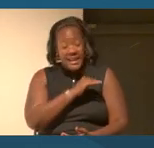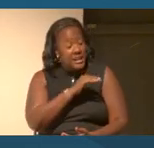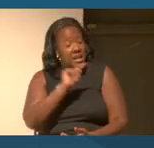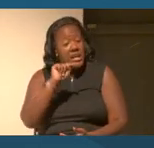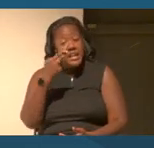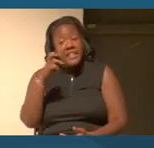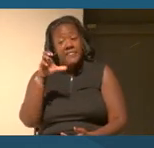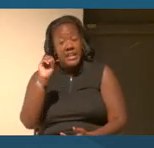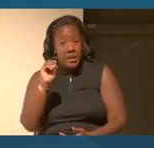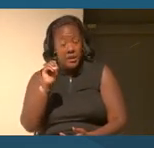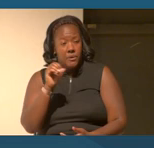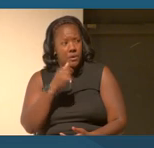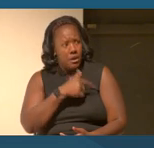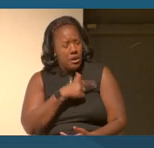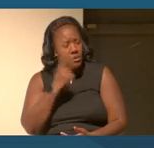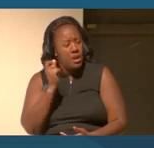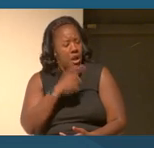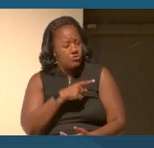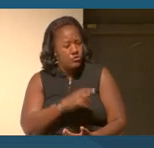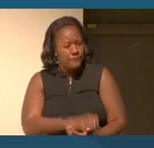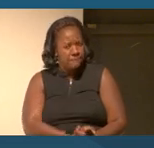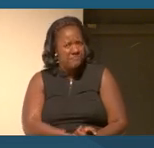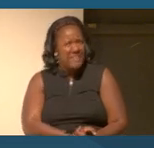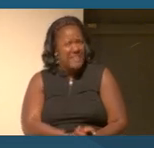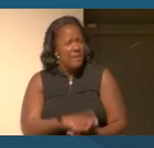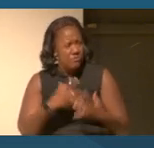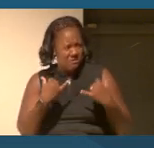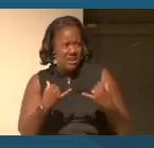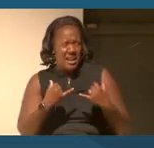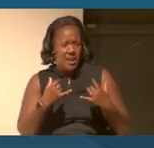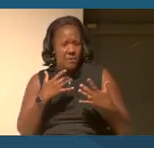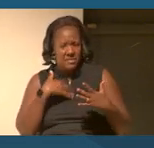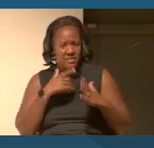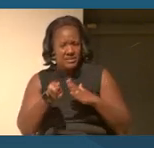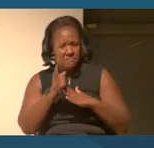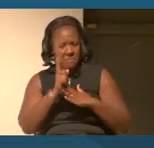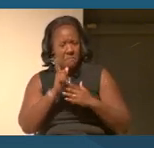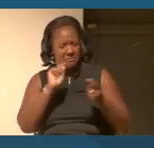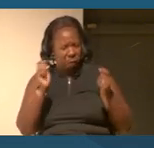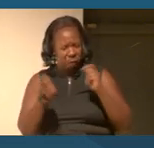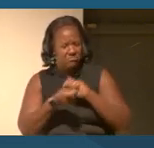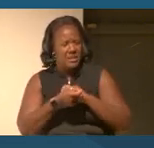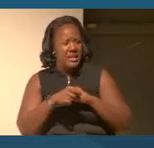this very fraught moment where actually it's hard to say at this moment is fraught or if